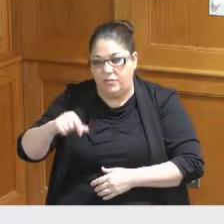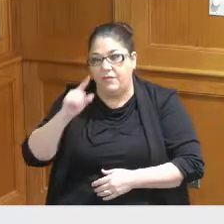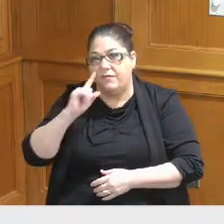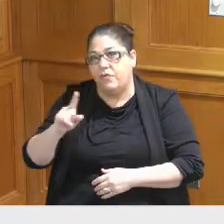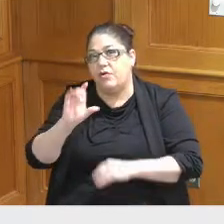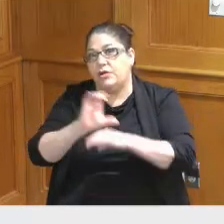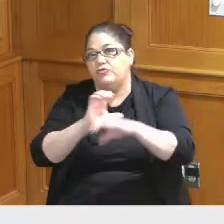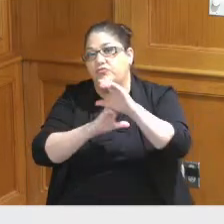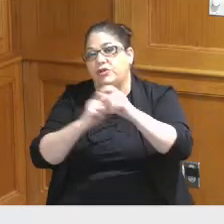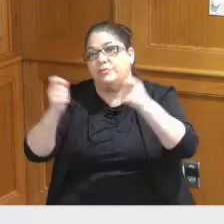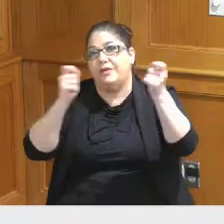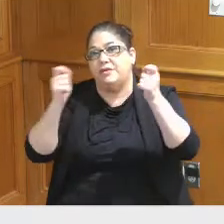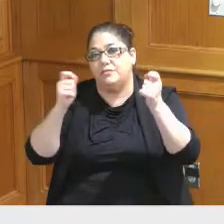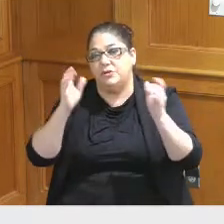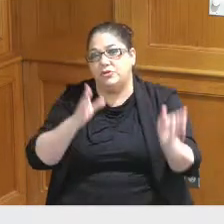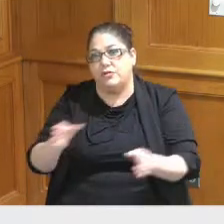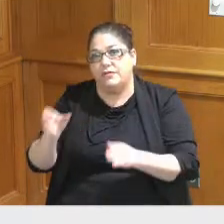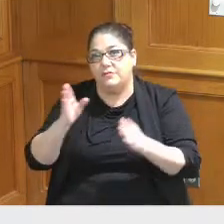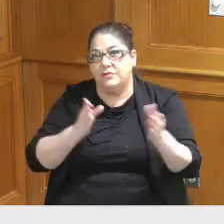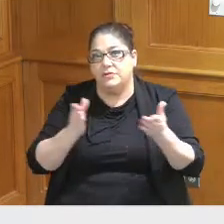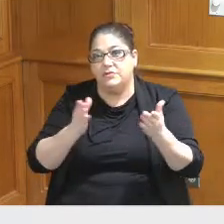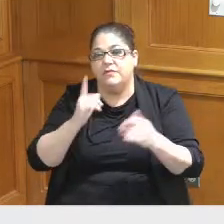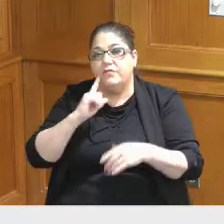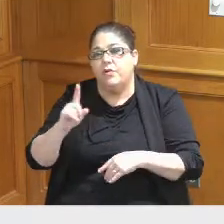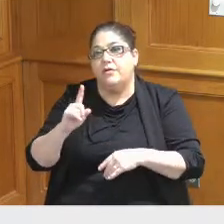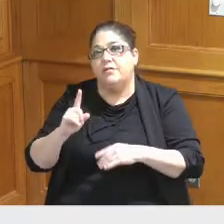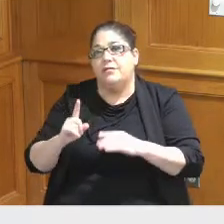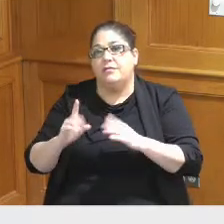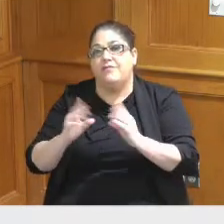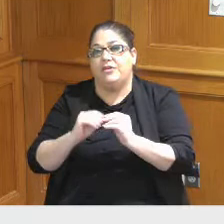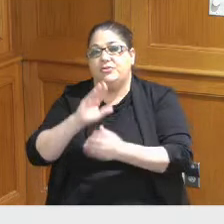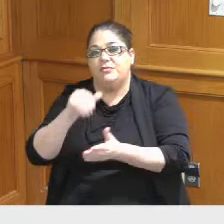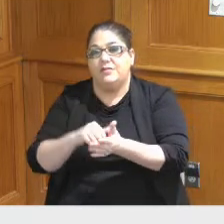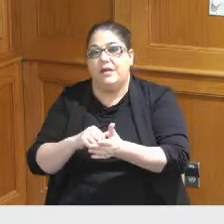management services for the convention center and a development agreement to finalize that